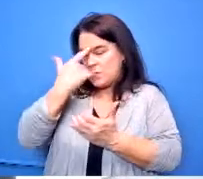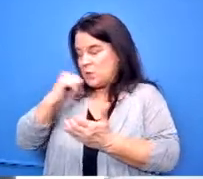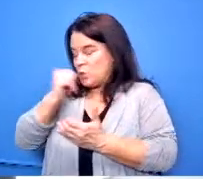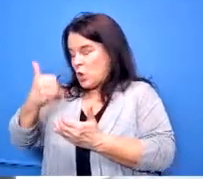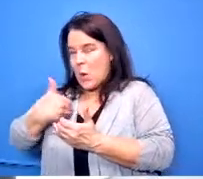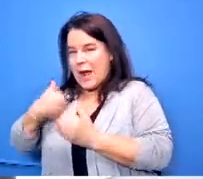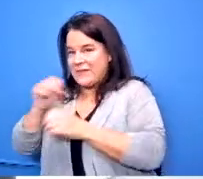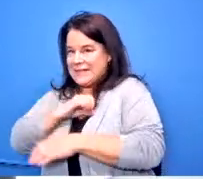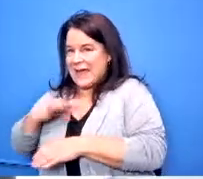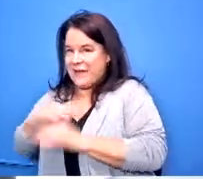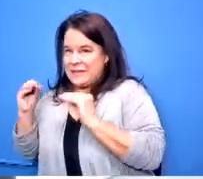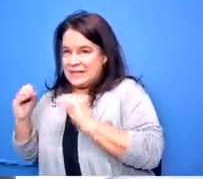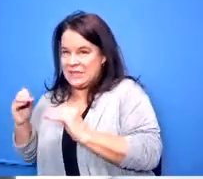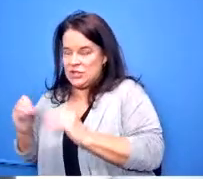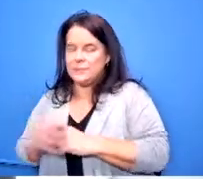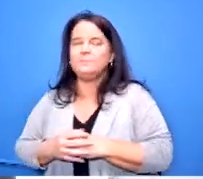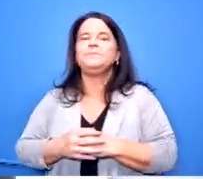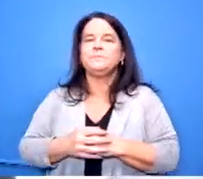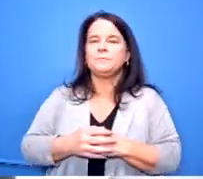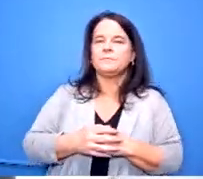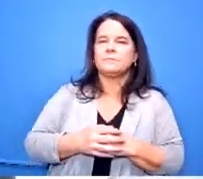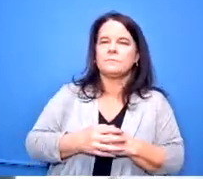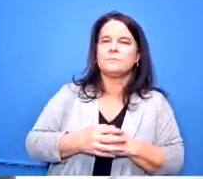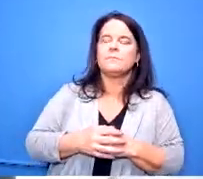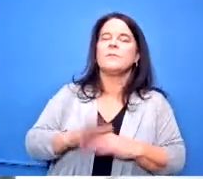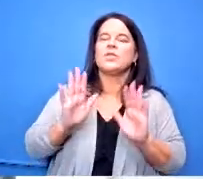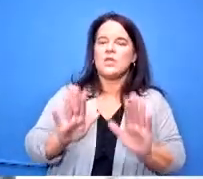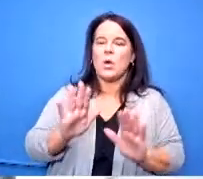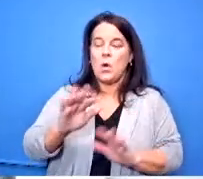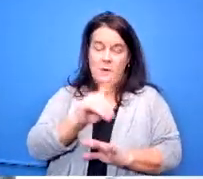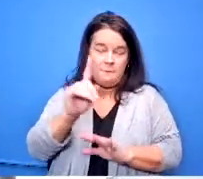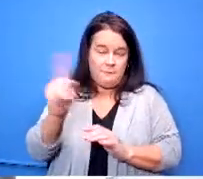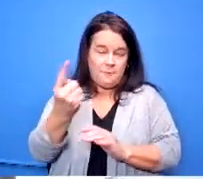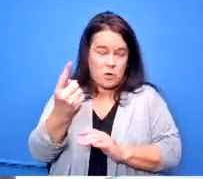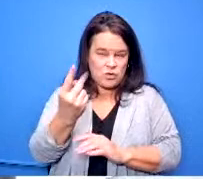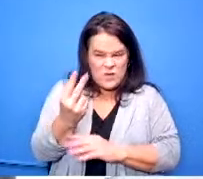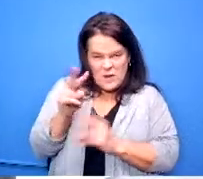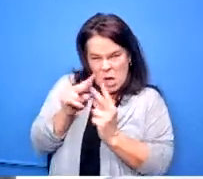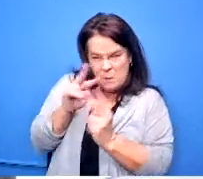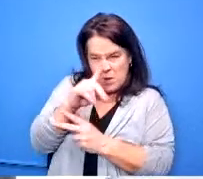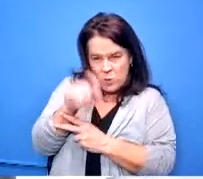my first couple of questions are going to be on thurgood the stem program which and as i